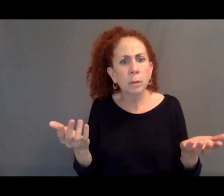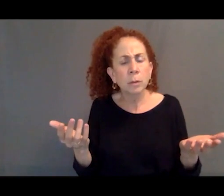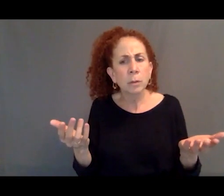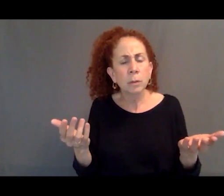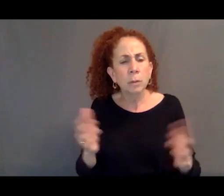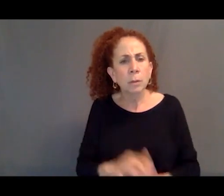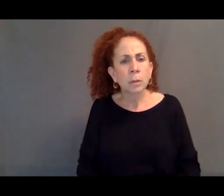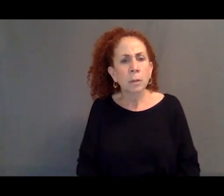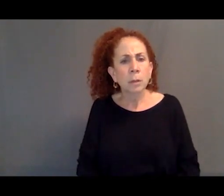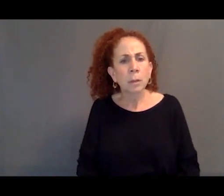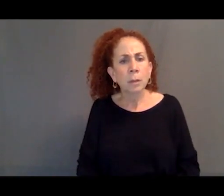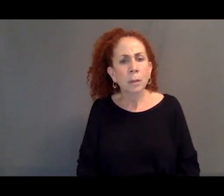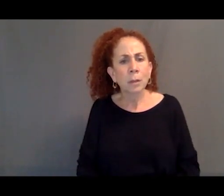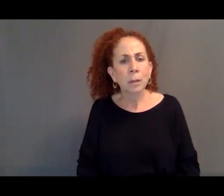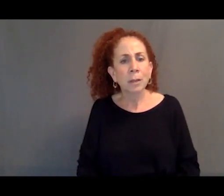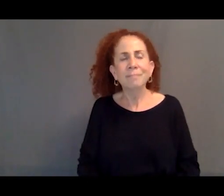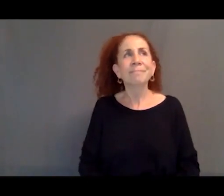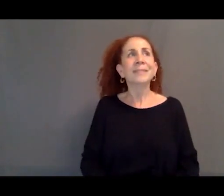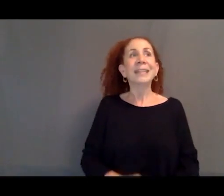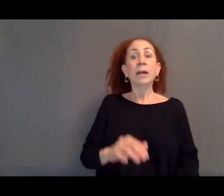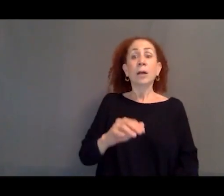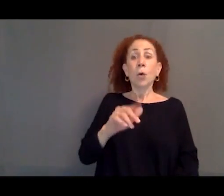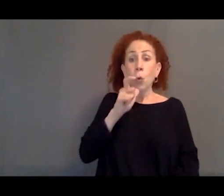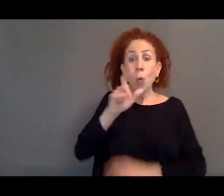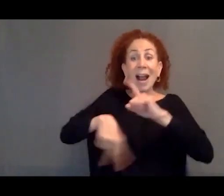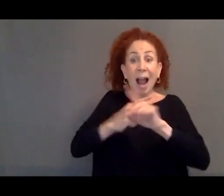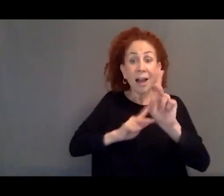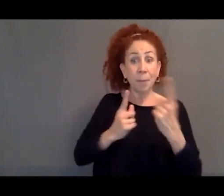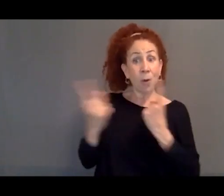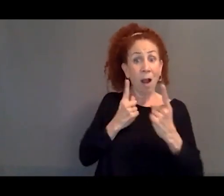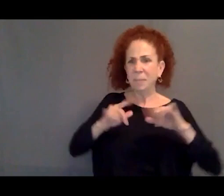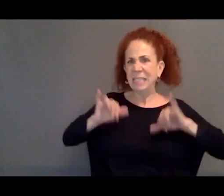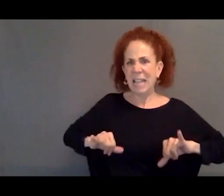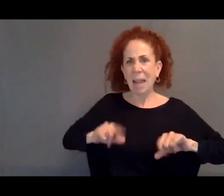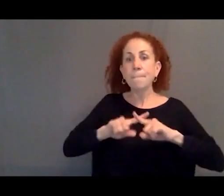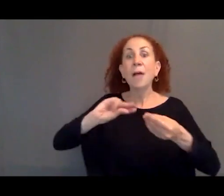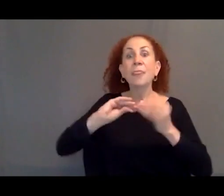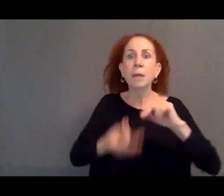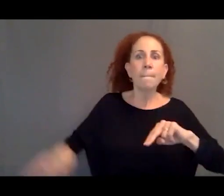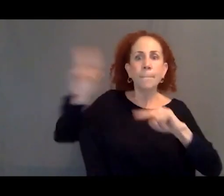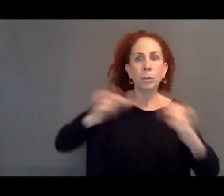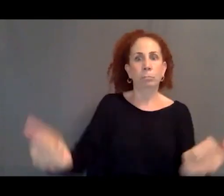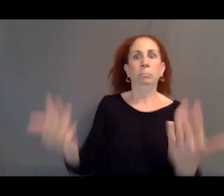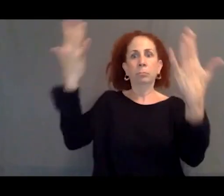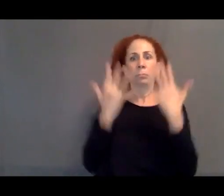You don't get a change in the kind of people, just the scale at which it's happening. Yeah.